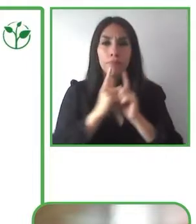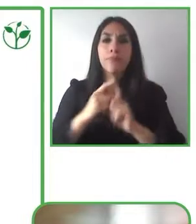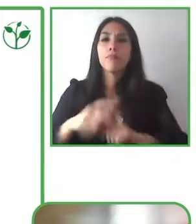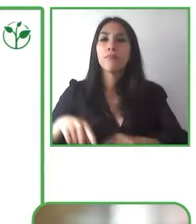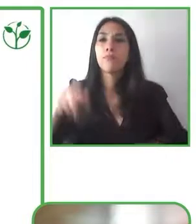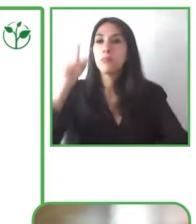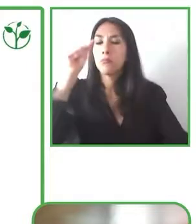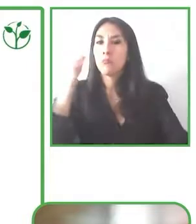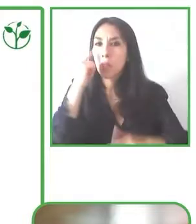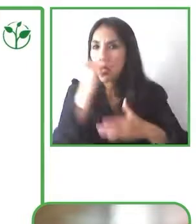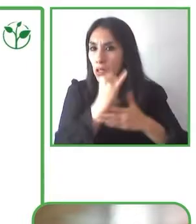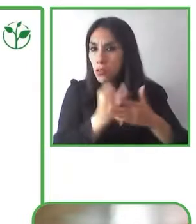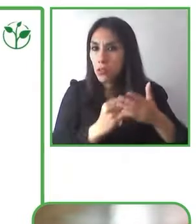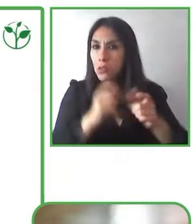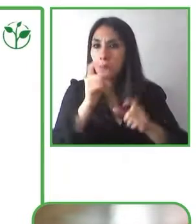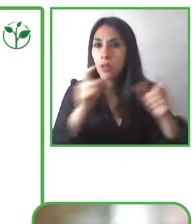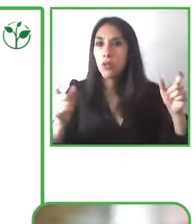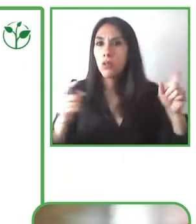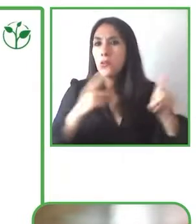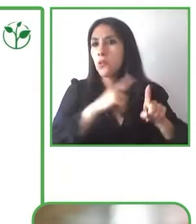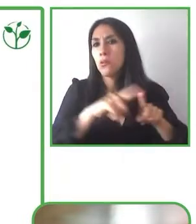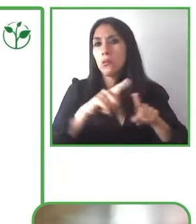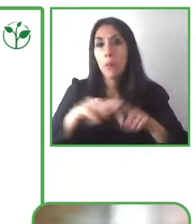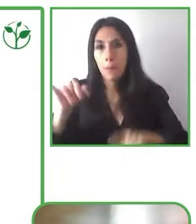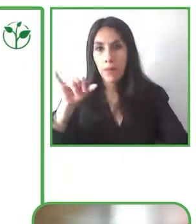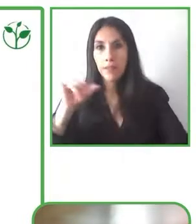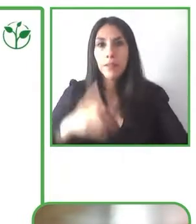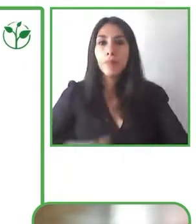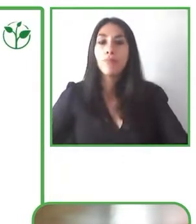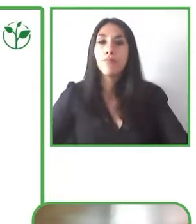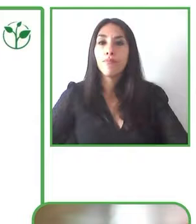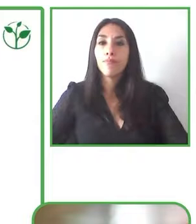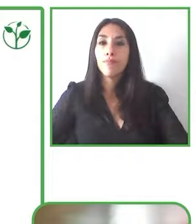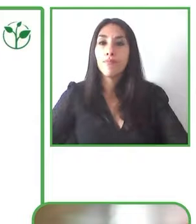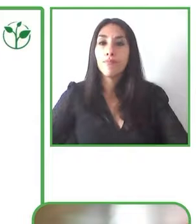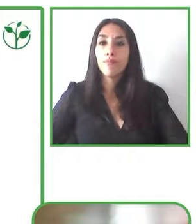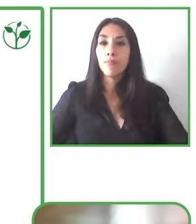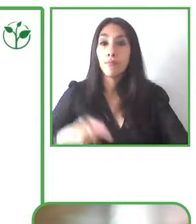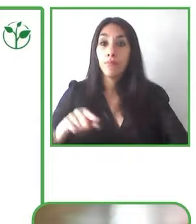We also look to make sure that people can participate